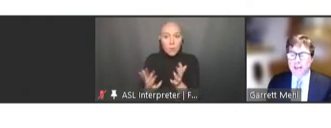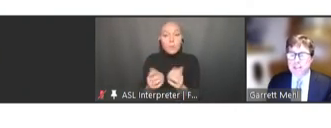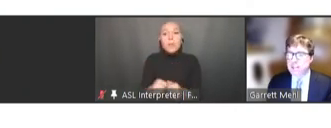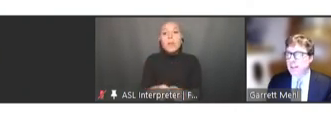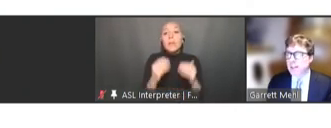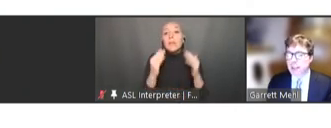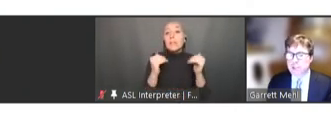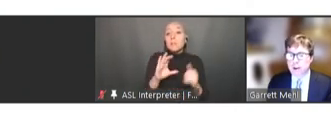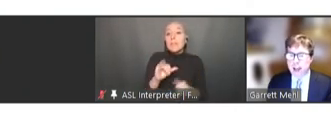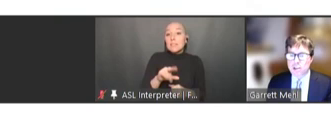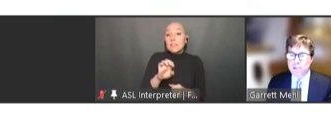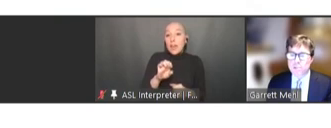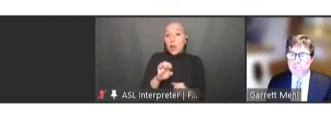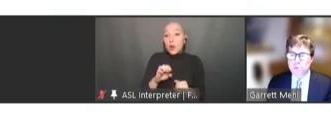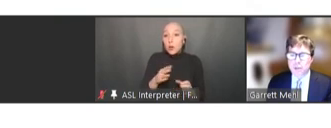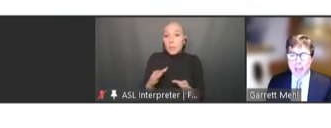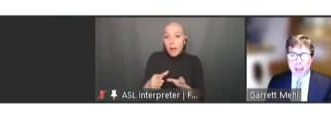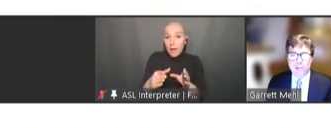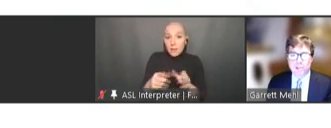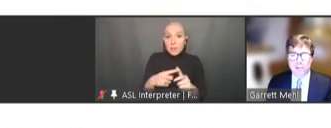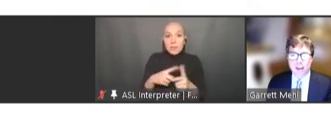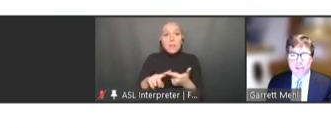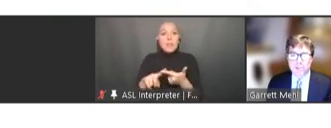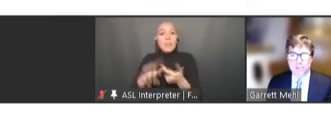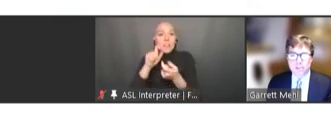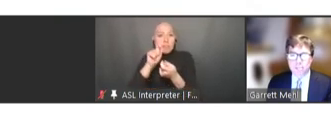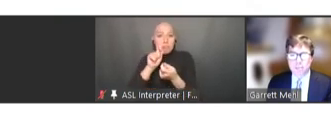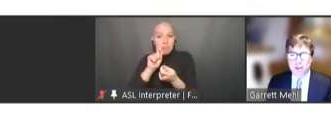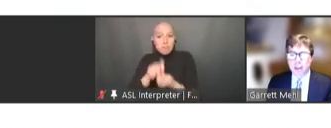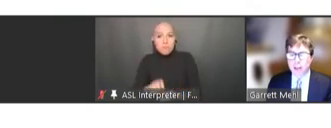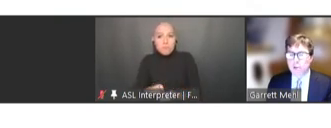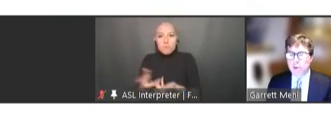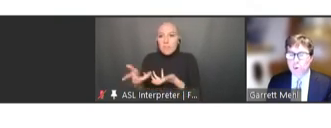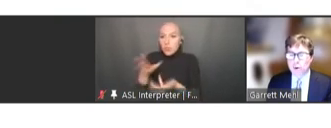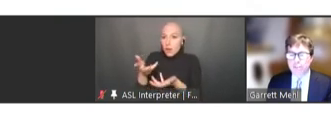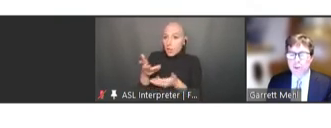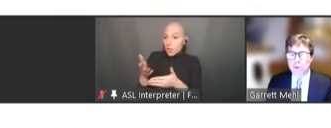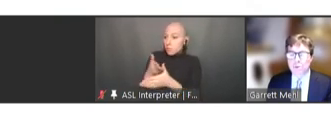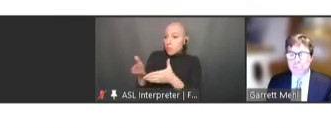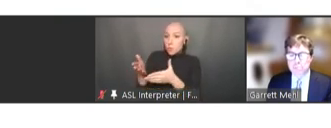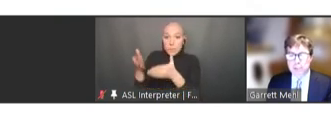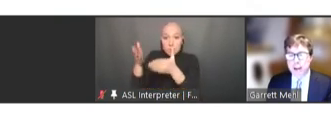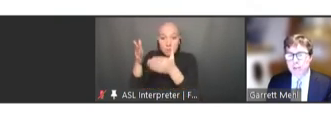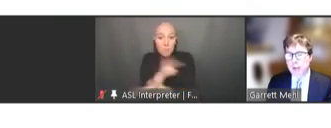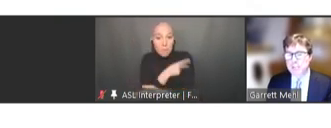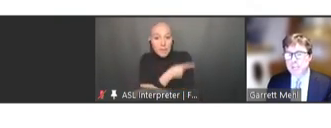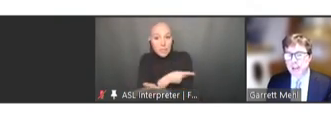detailing interactions between actors in the health system, including workflow diagrams,